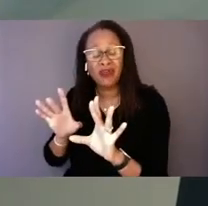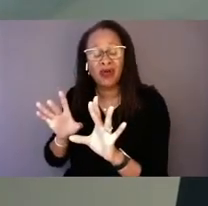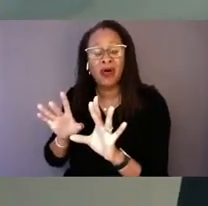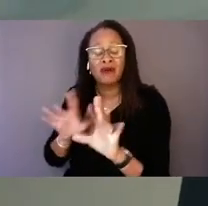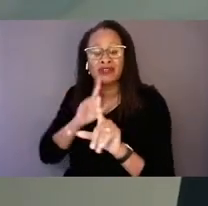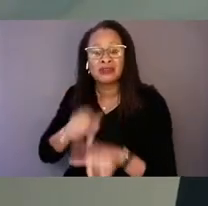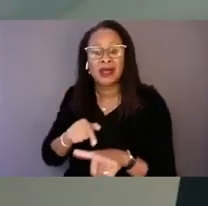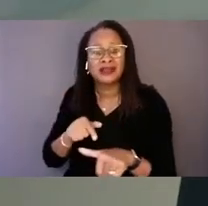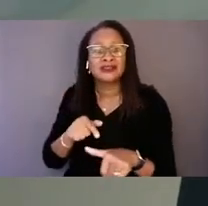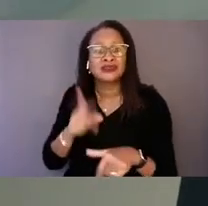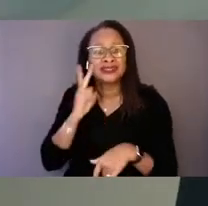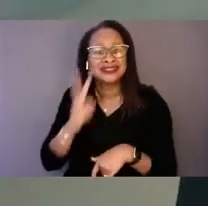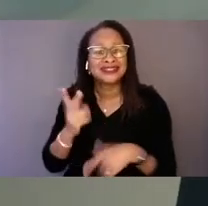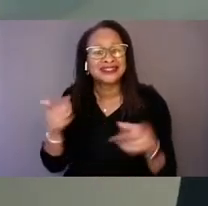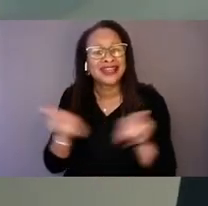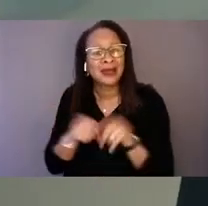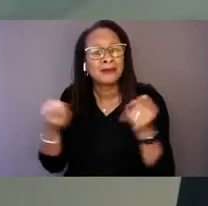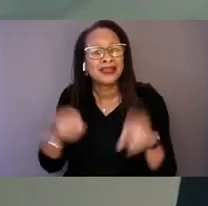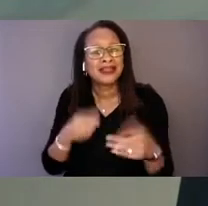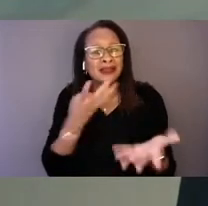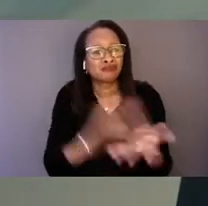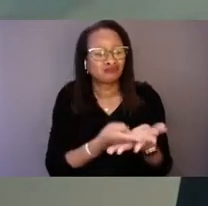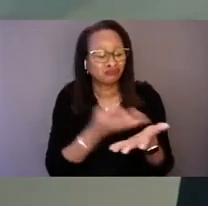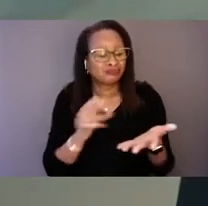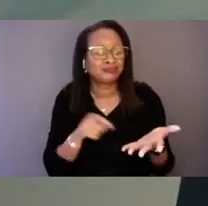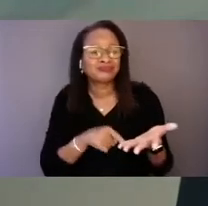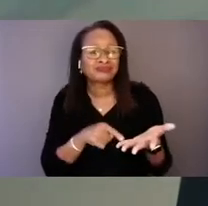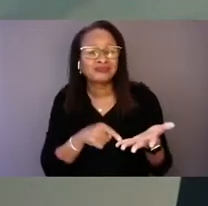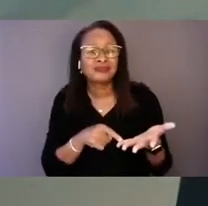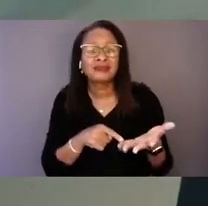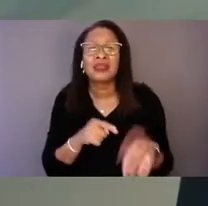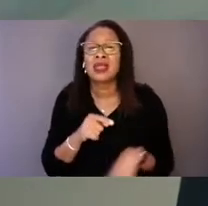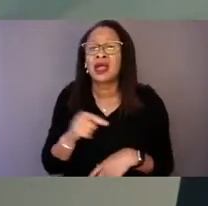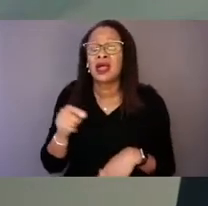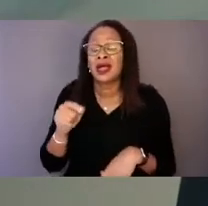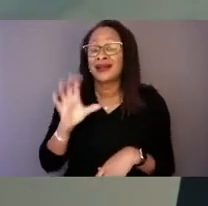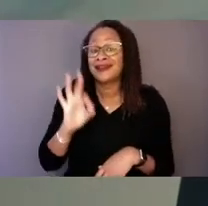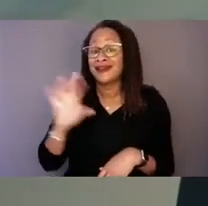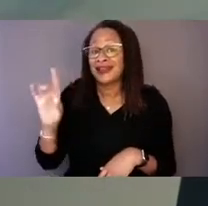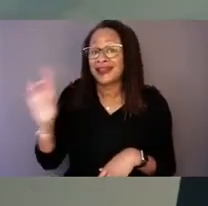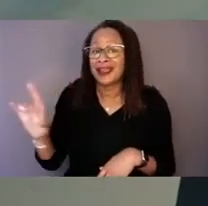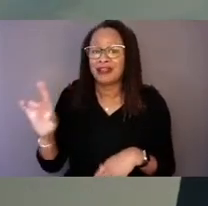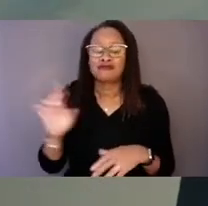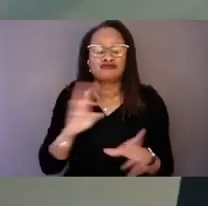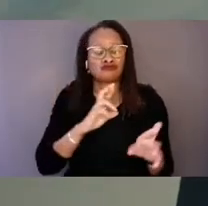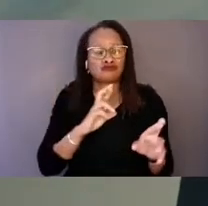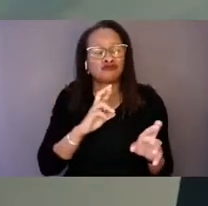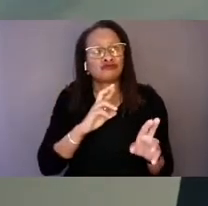988 represents a new frontier to thoughtfully craft public health response to crisis.